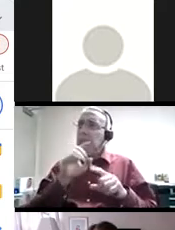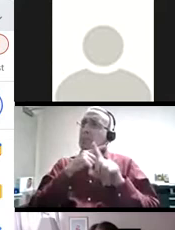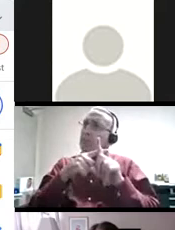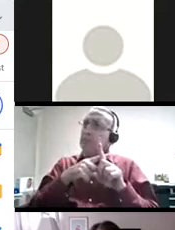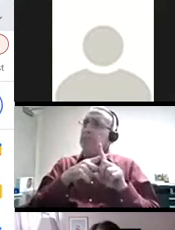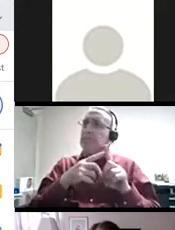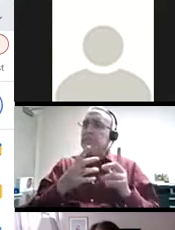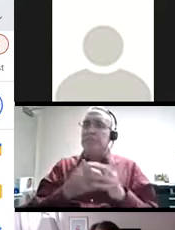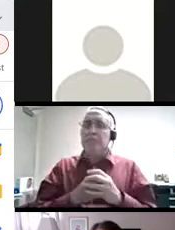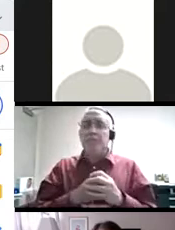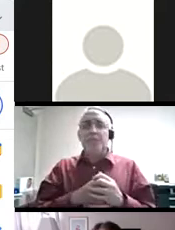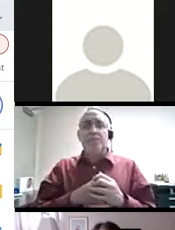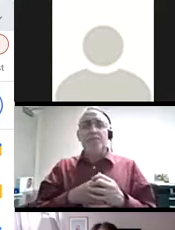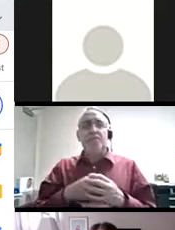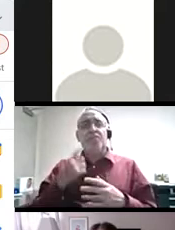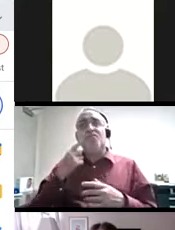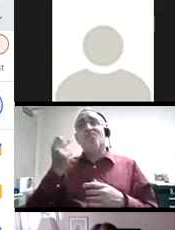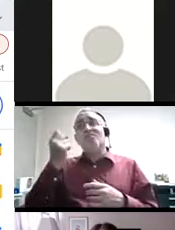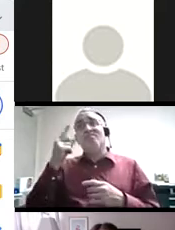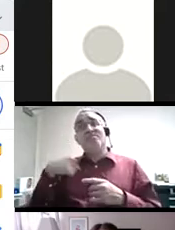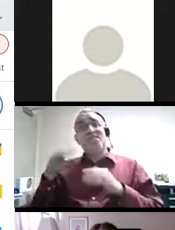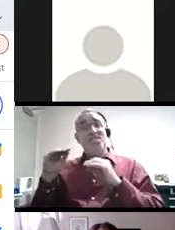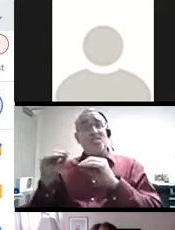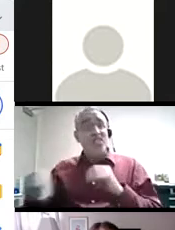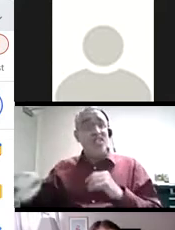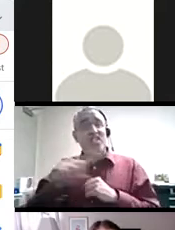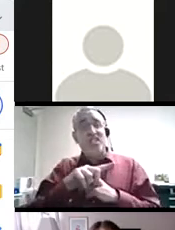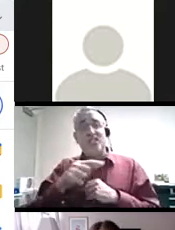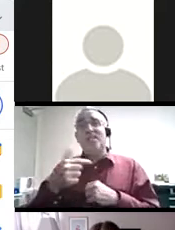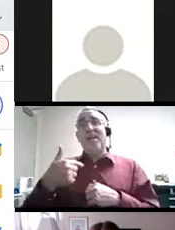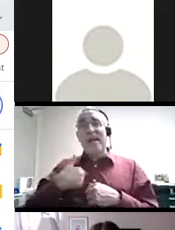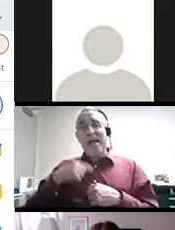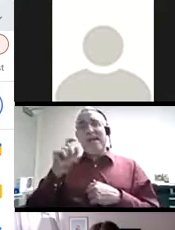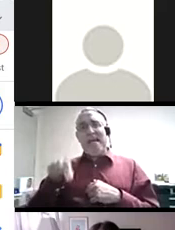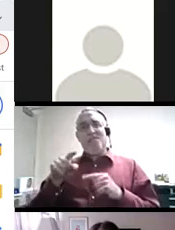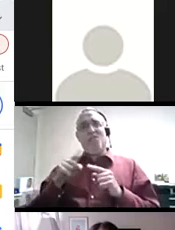Yet, in order to ask my students to lean into this vulnerable act of sharing failures, I, too, must